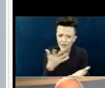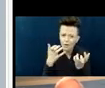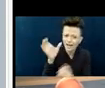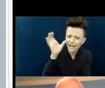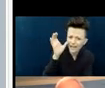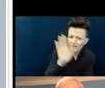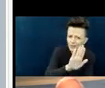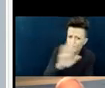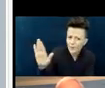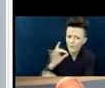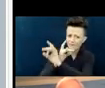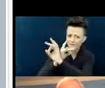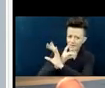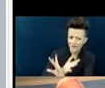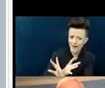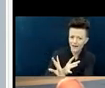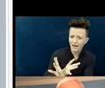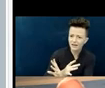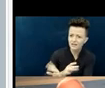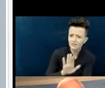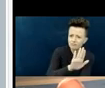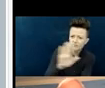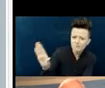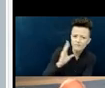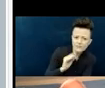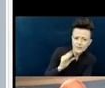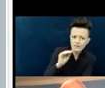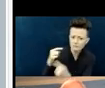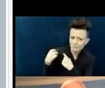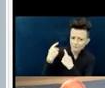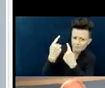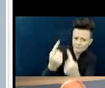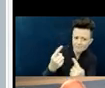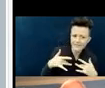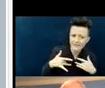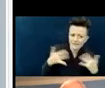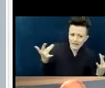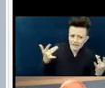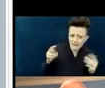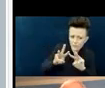If you have stories that this whole event has made you think about, situations in your life